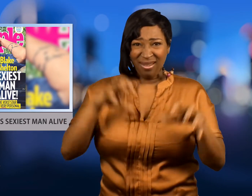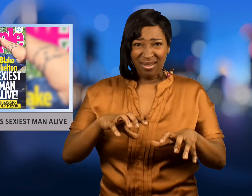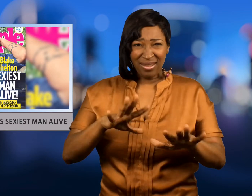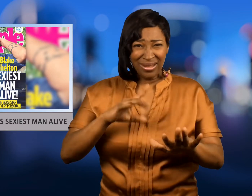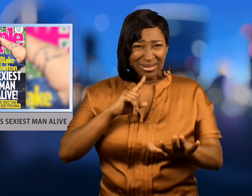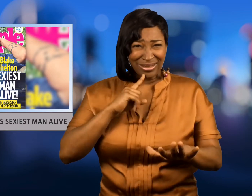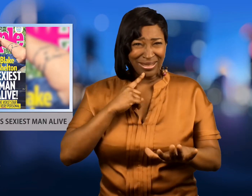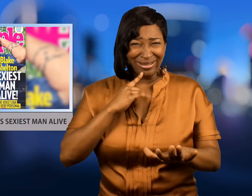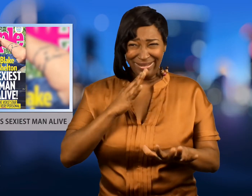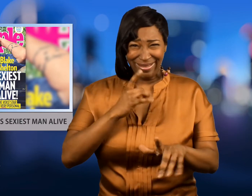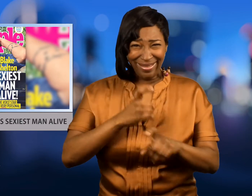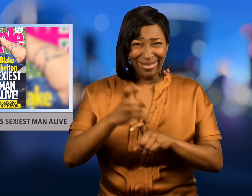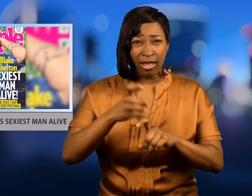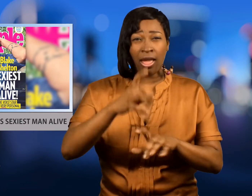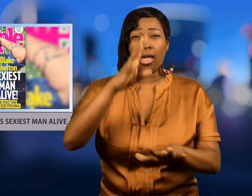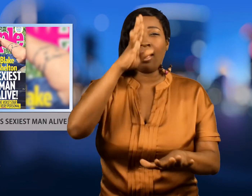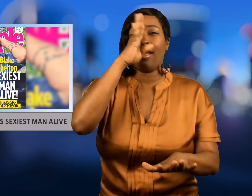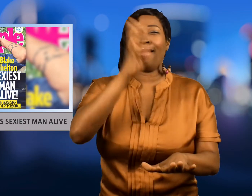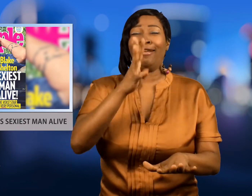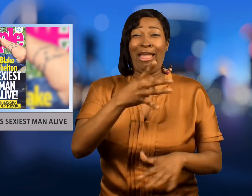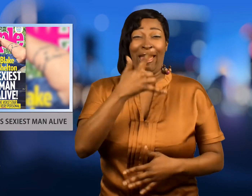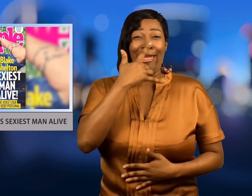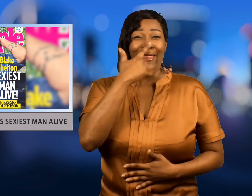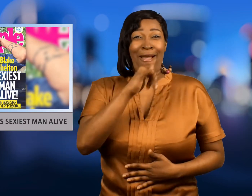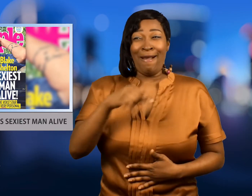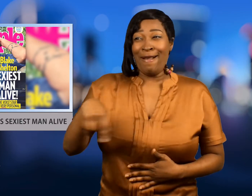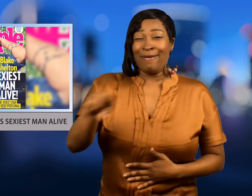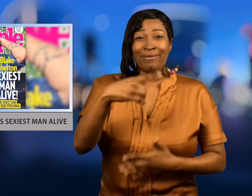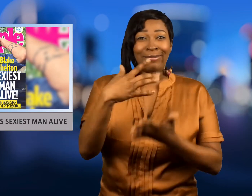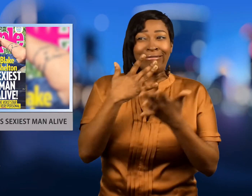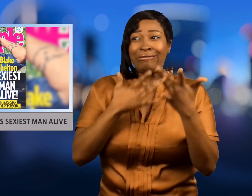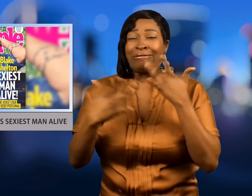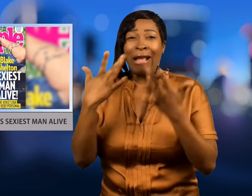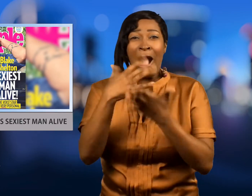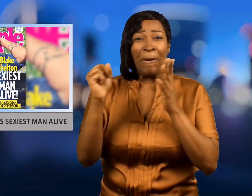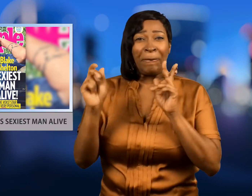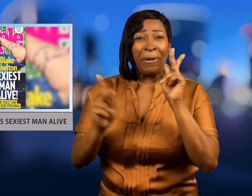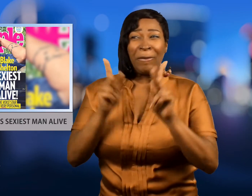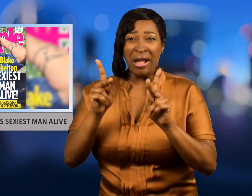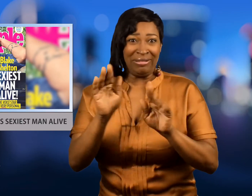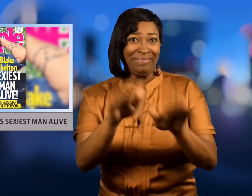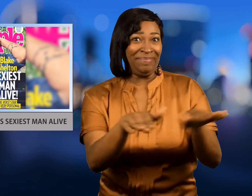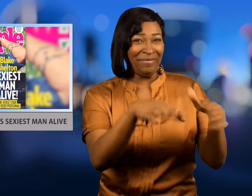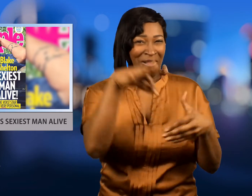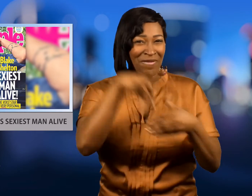and joked that they must be running out of people.